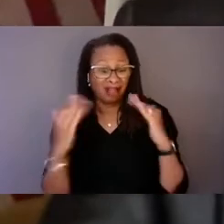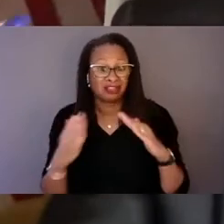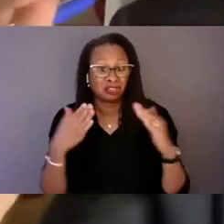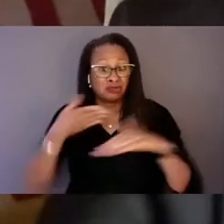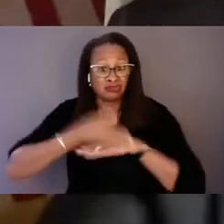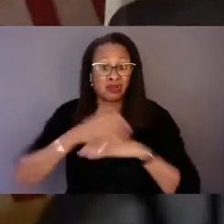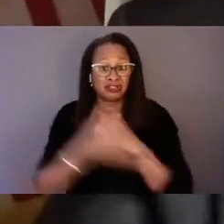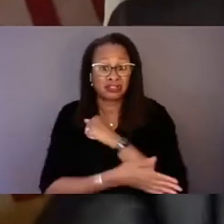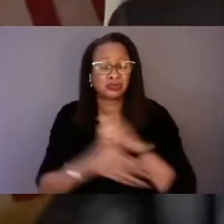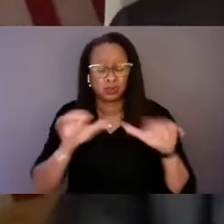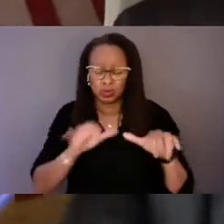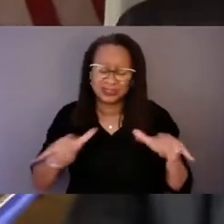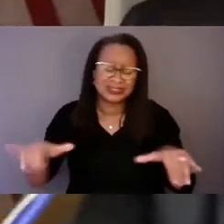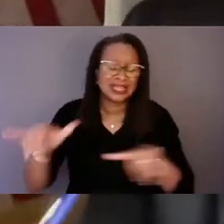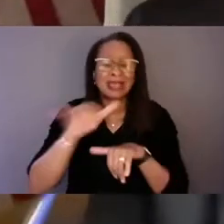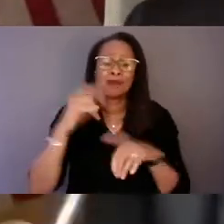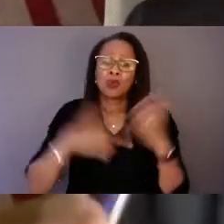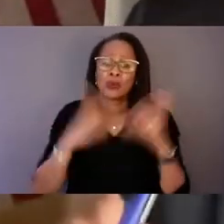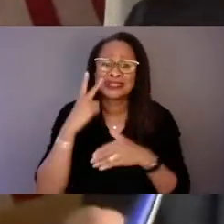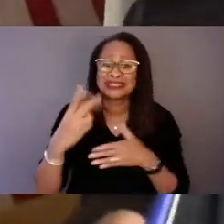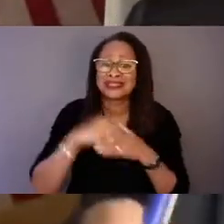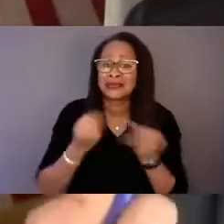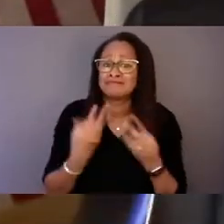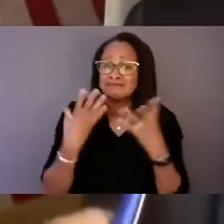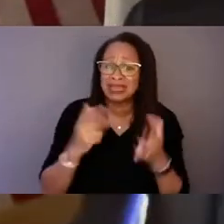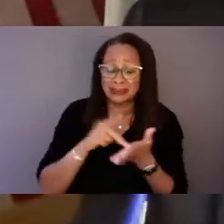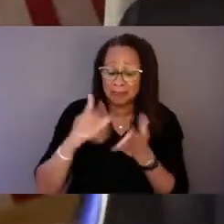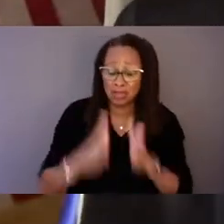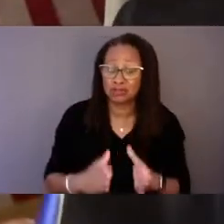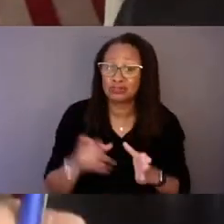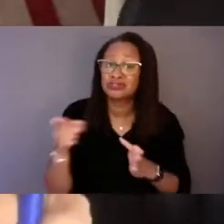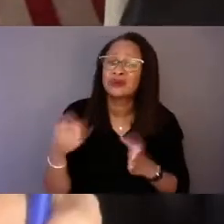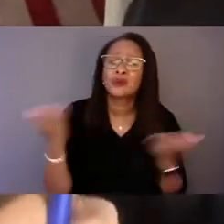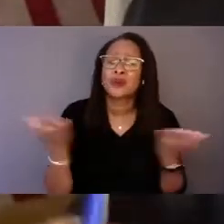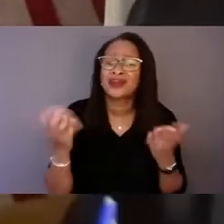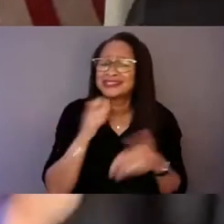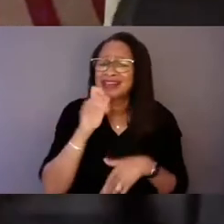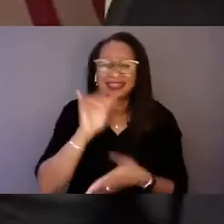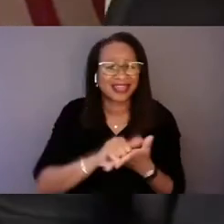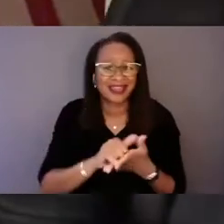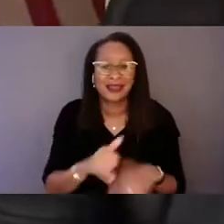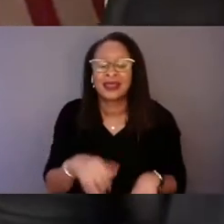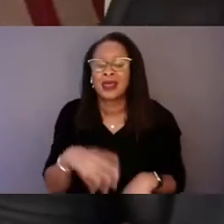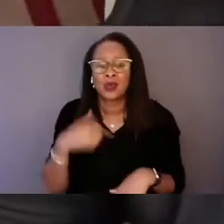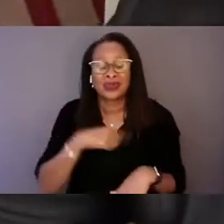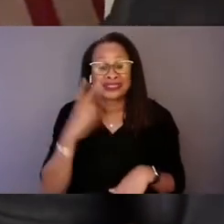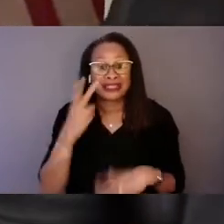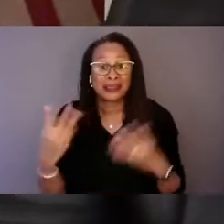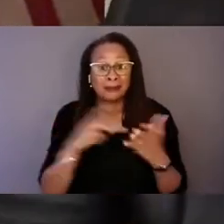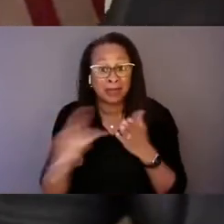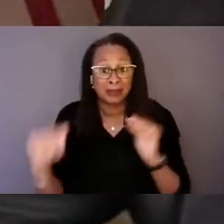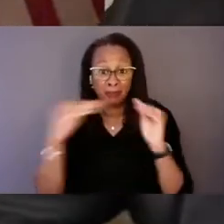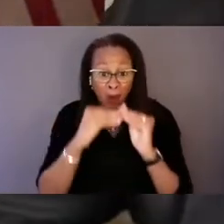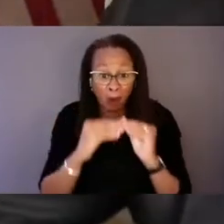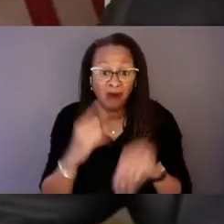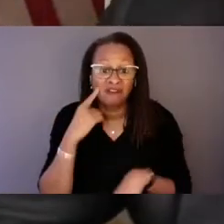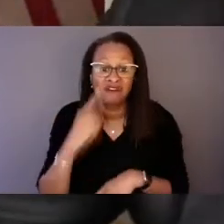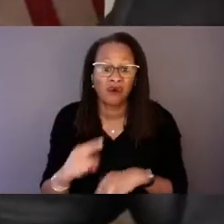What we're seeing in many payers is not that. We're seeing them pay more for the fact we don't have enough nurses.